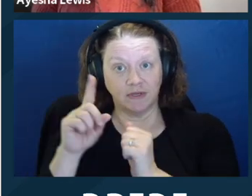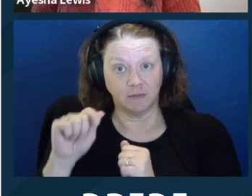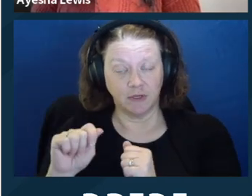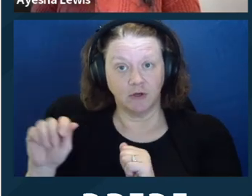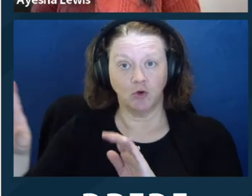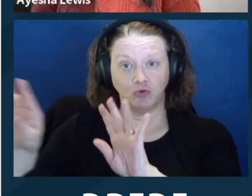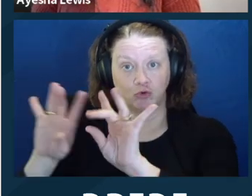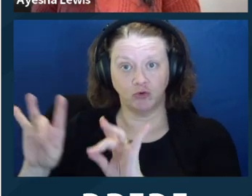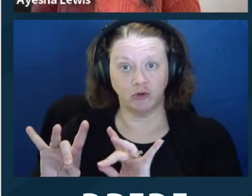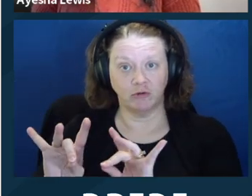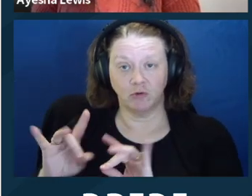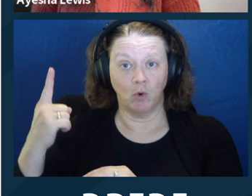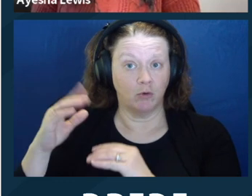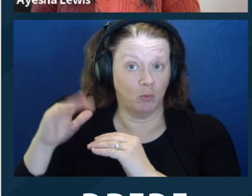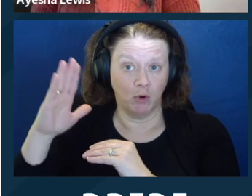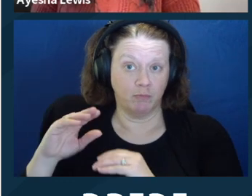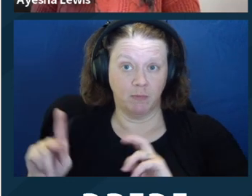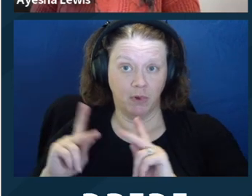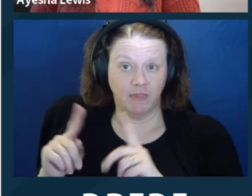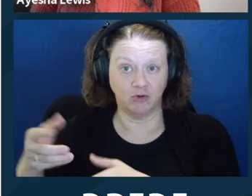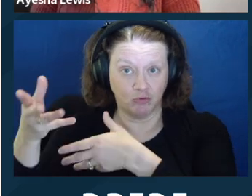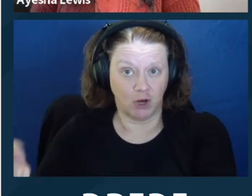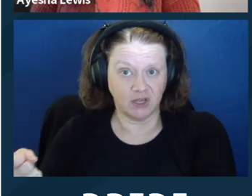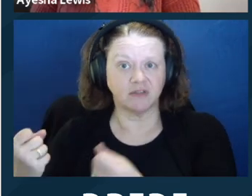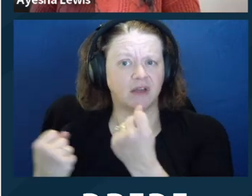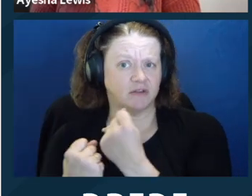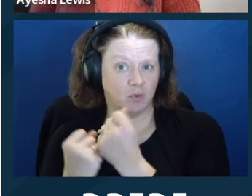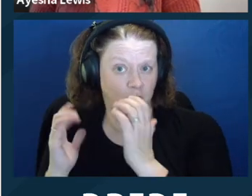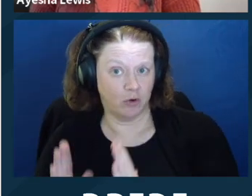communicate, implement or act on their own choices.